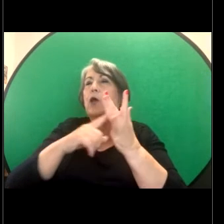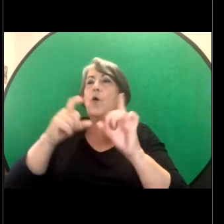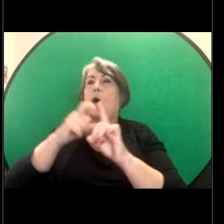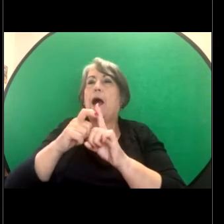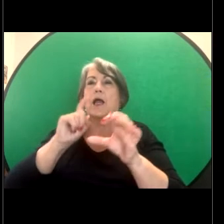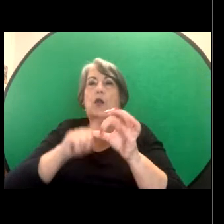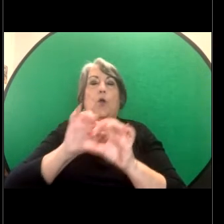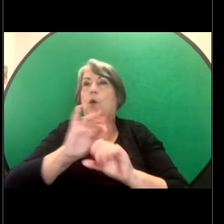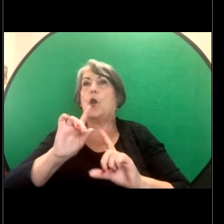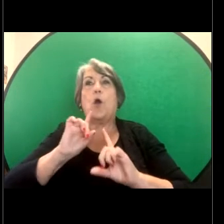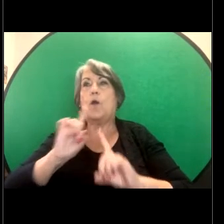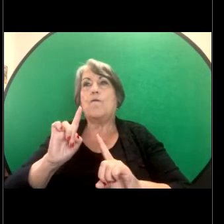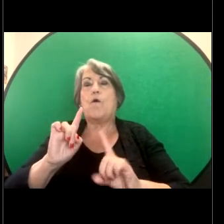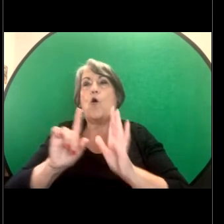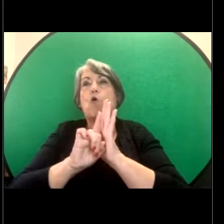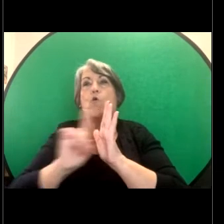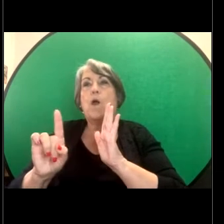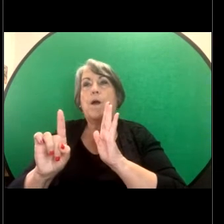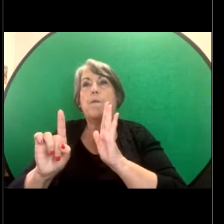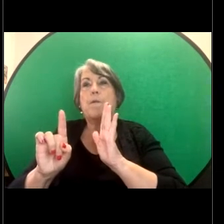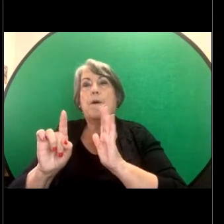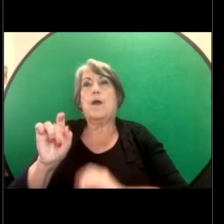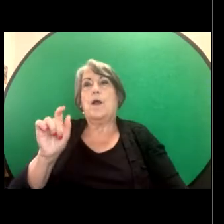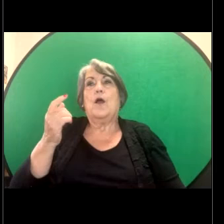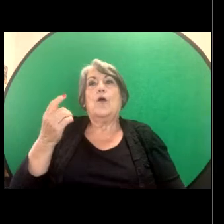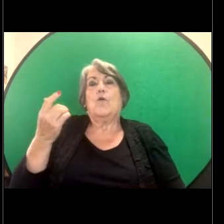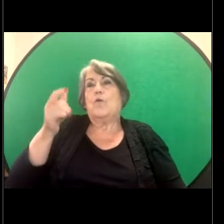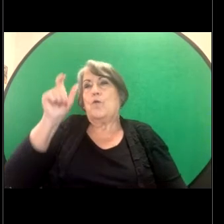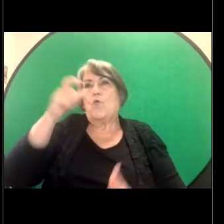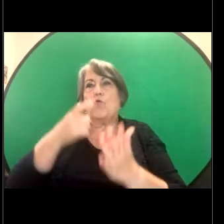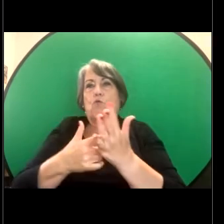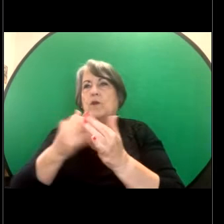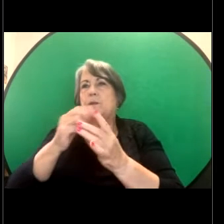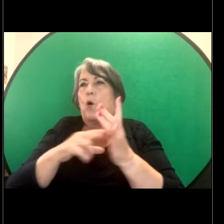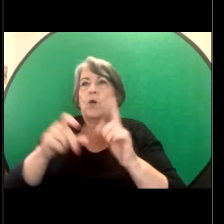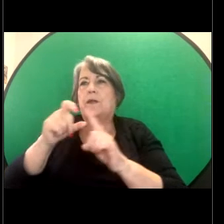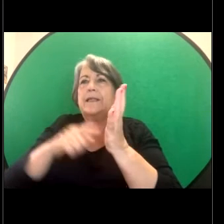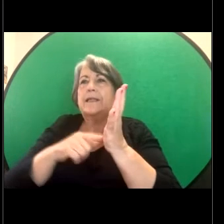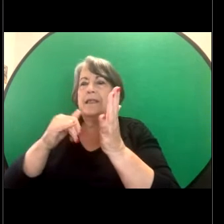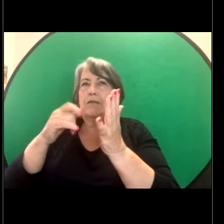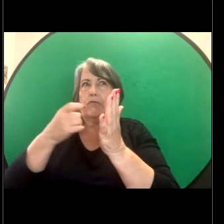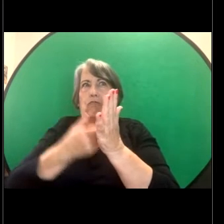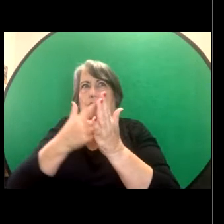assist respondents to sexual harassment complaints. It is only complainants.